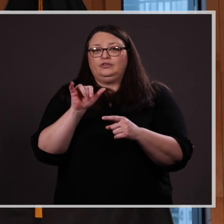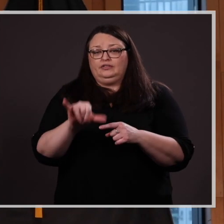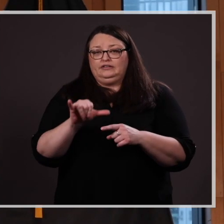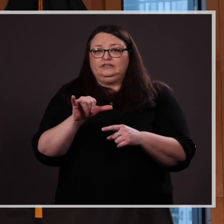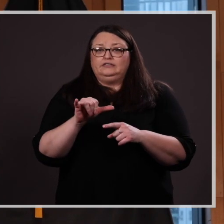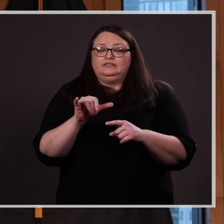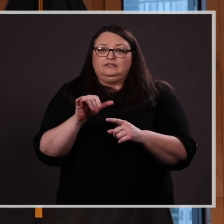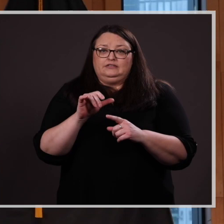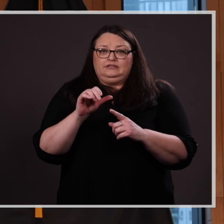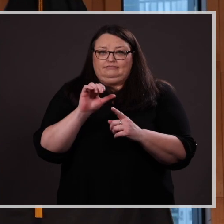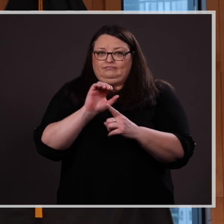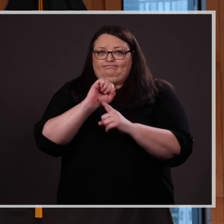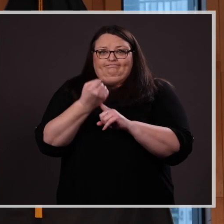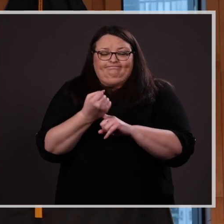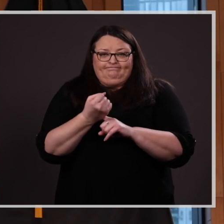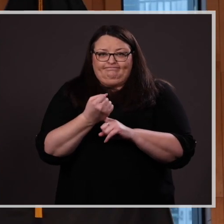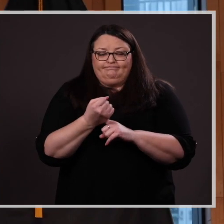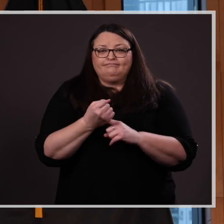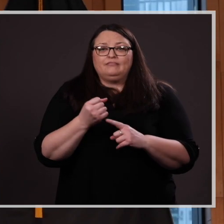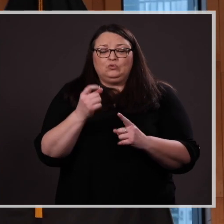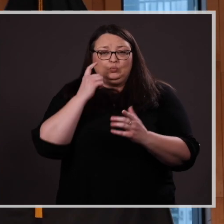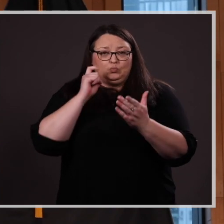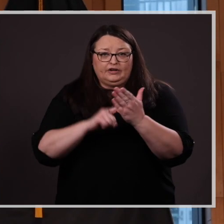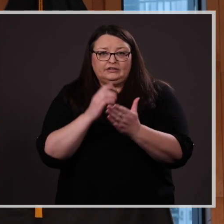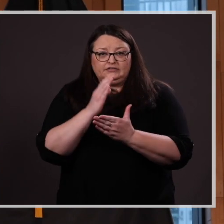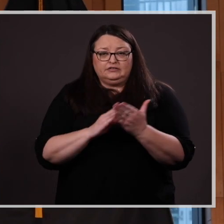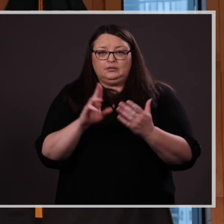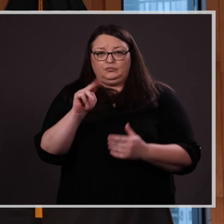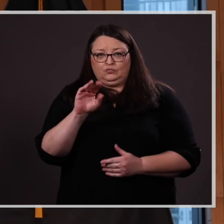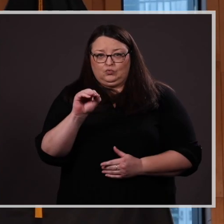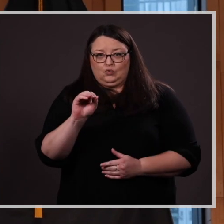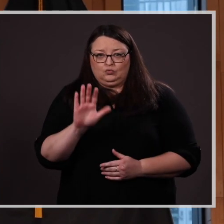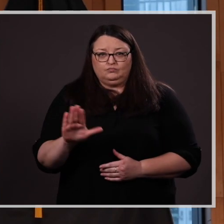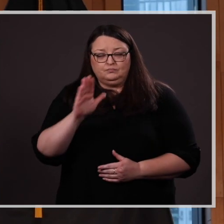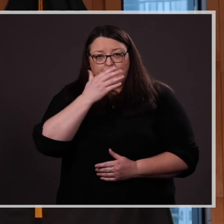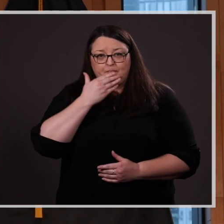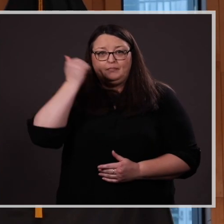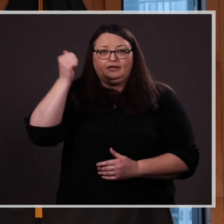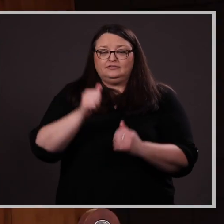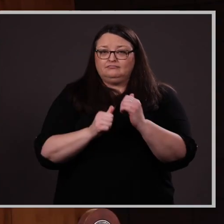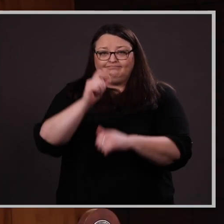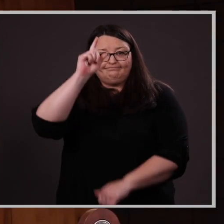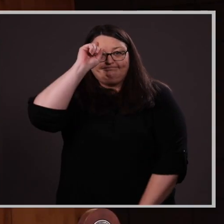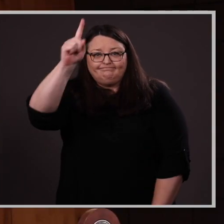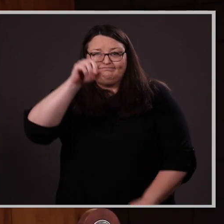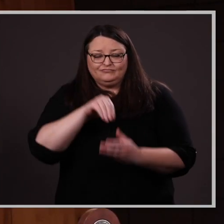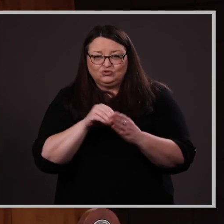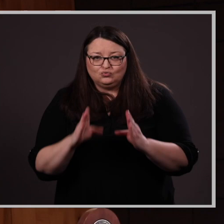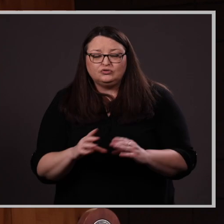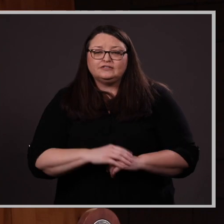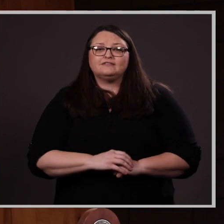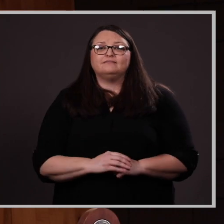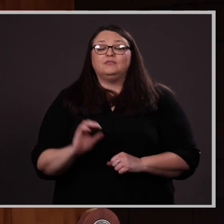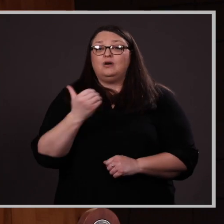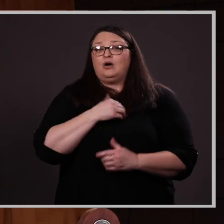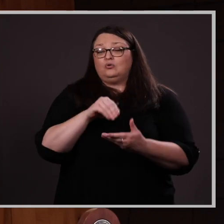times to recognize some of UNO’s best and brightest. Our students’ dedication to their